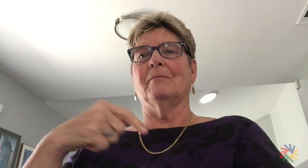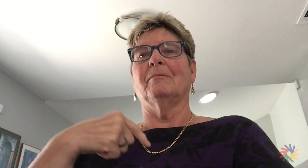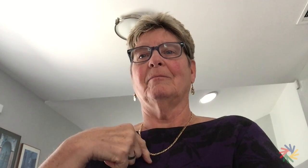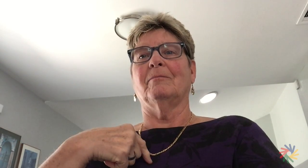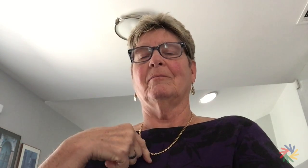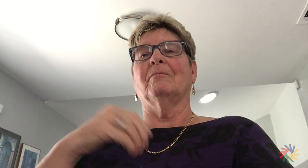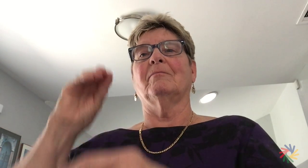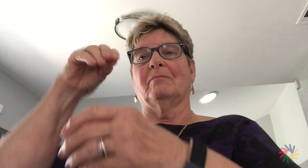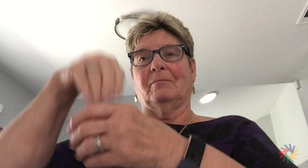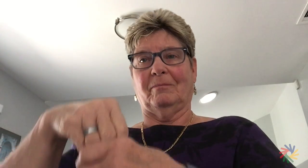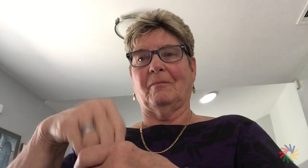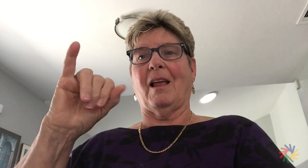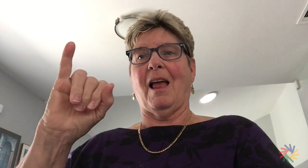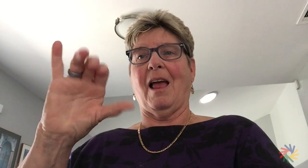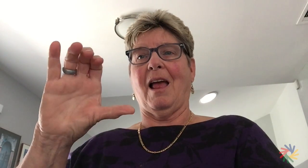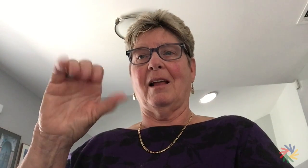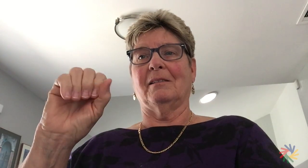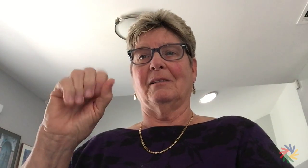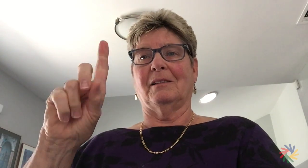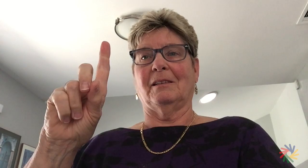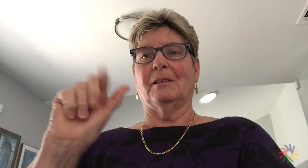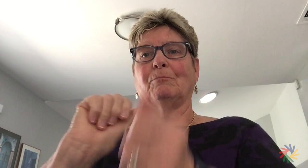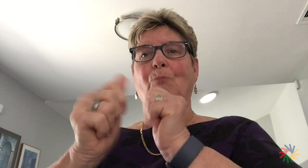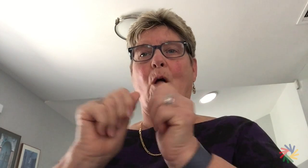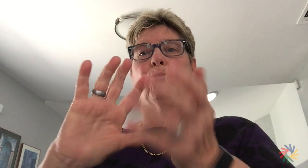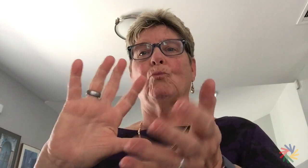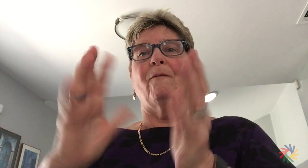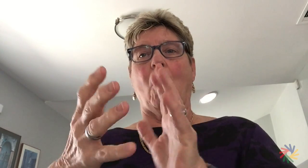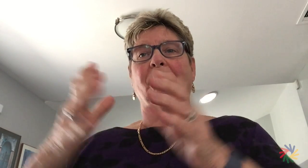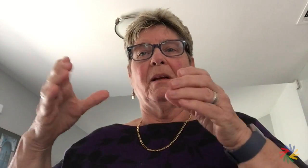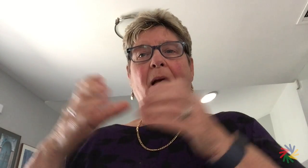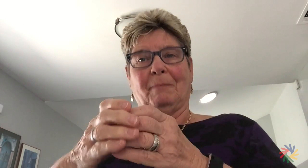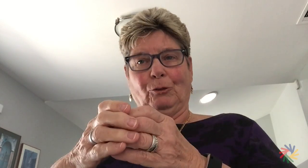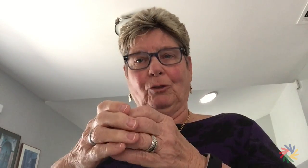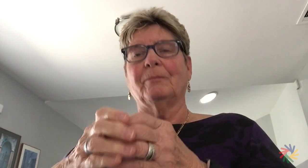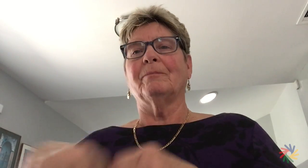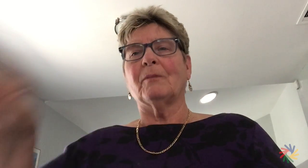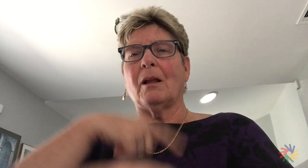a member of the ICSD Sport Reform Commission.